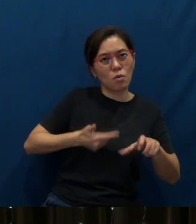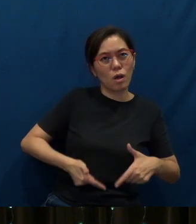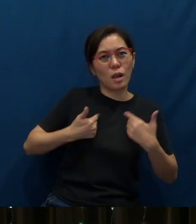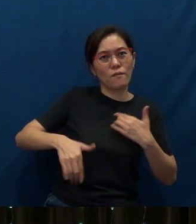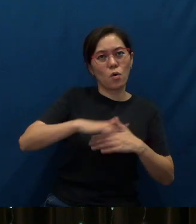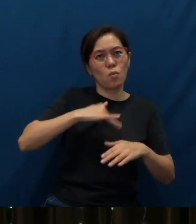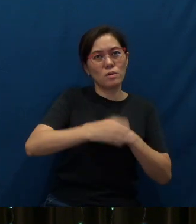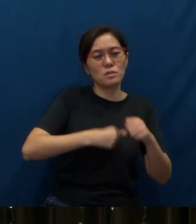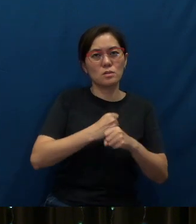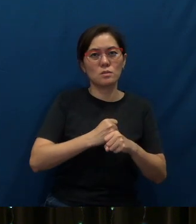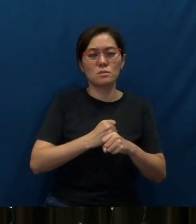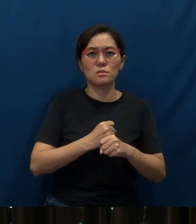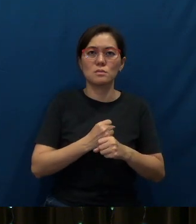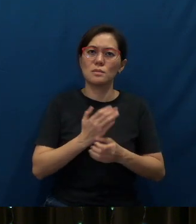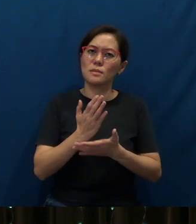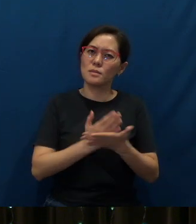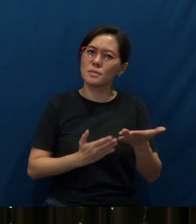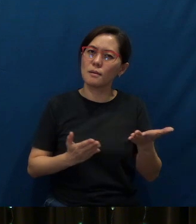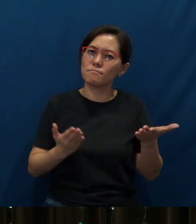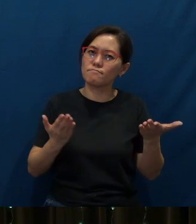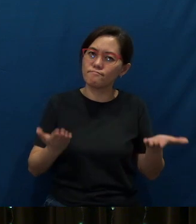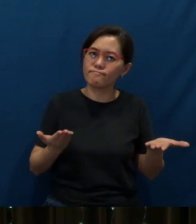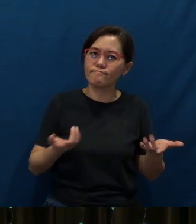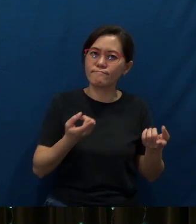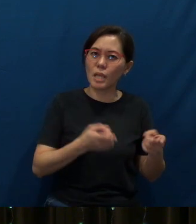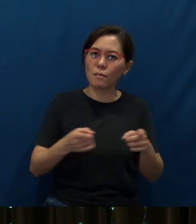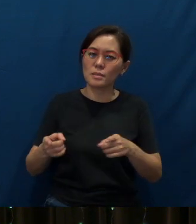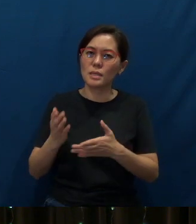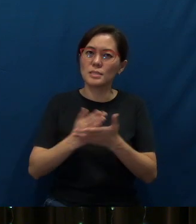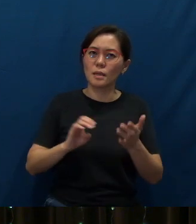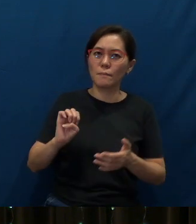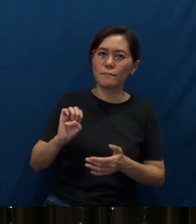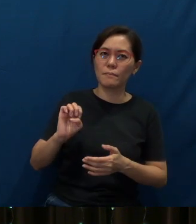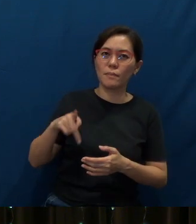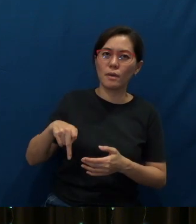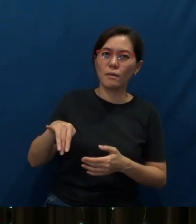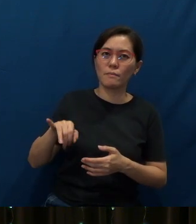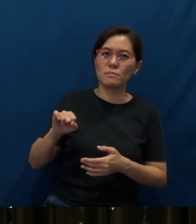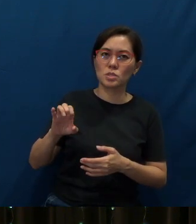And there are certain occasions, certain episodes in our life of trauma